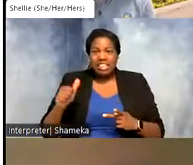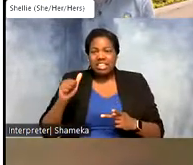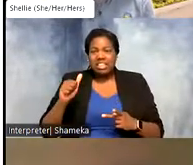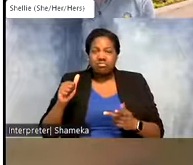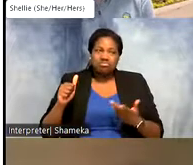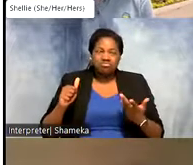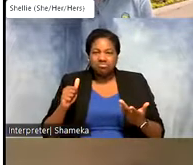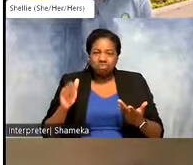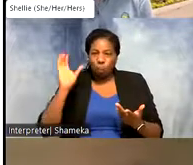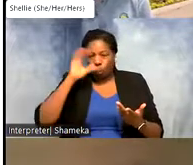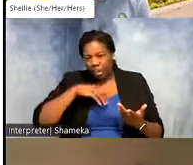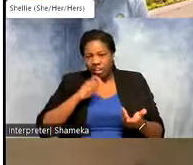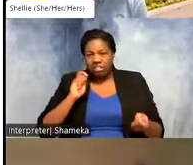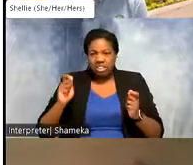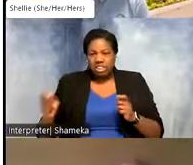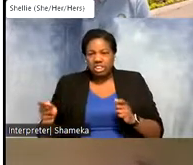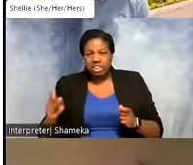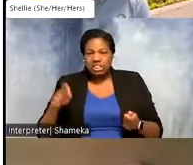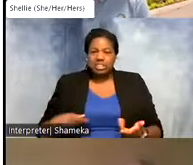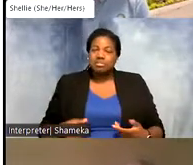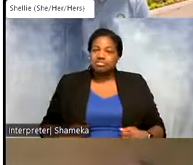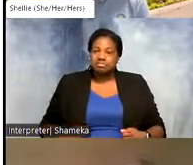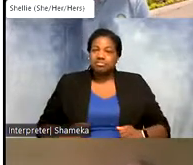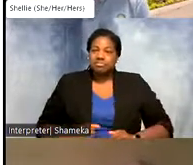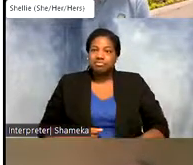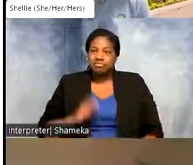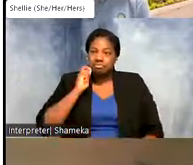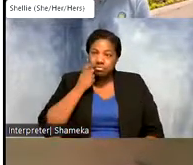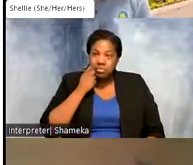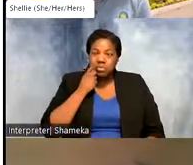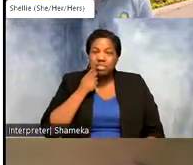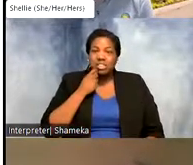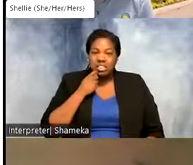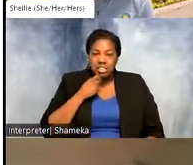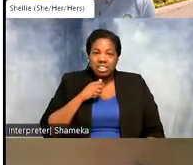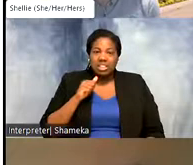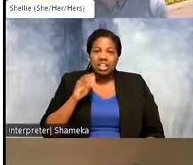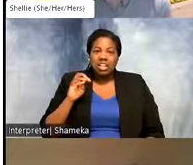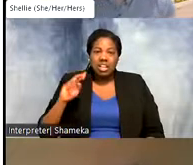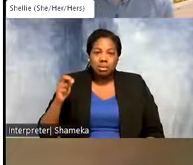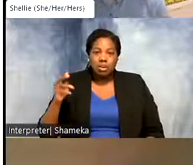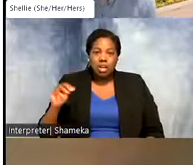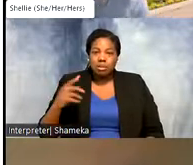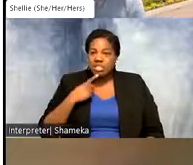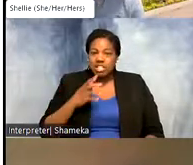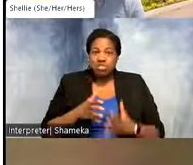looks weird and might need to be adjusted. >>Shellie: very cool. Yes, Abraham said so much coding. So cool.